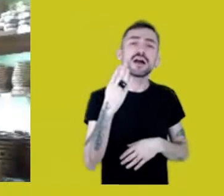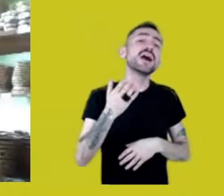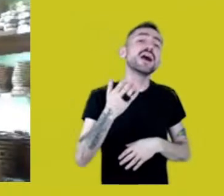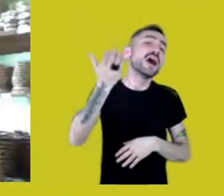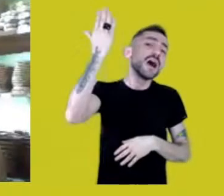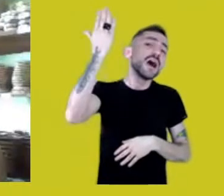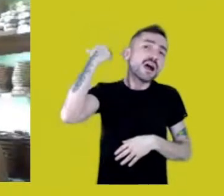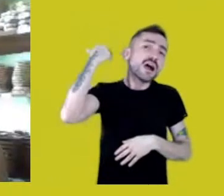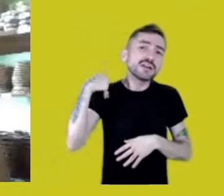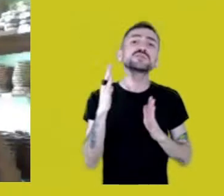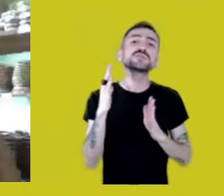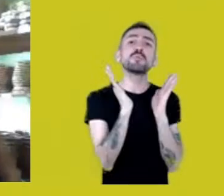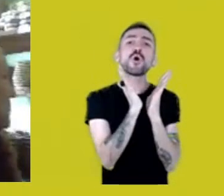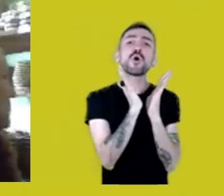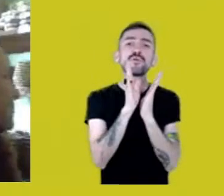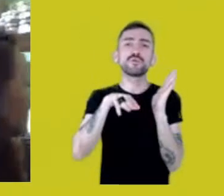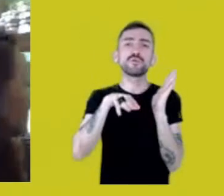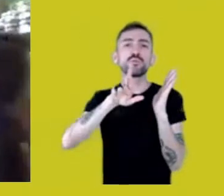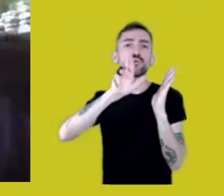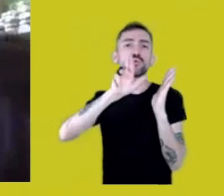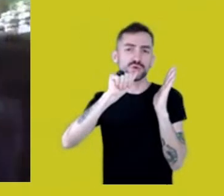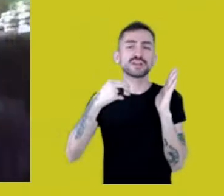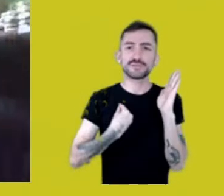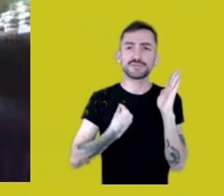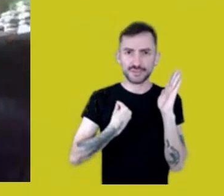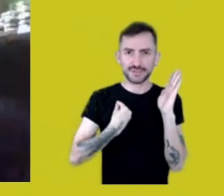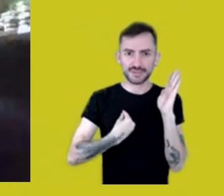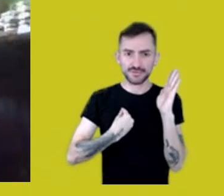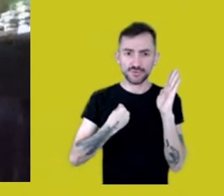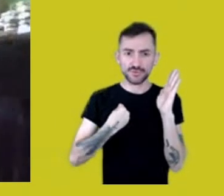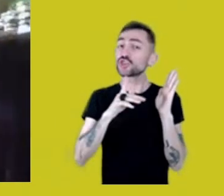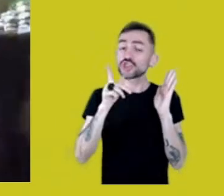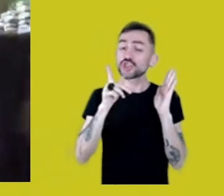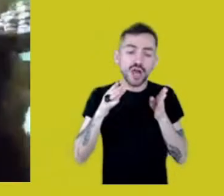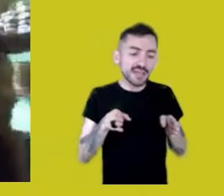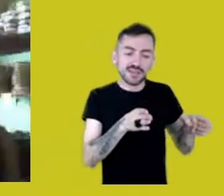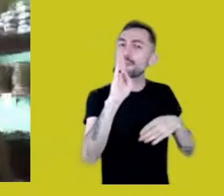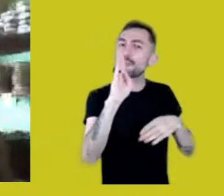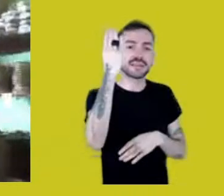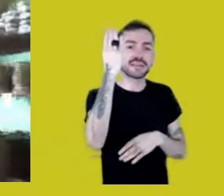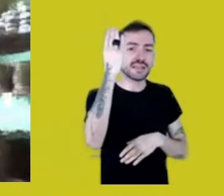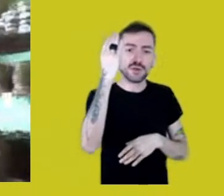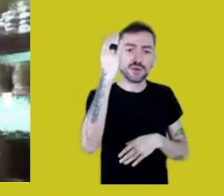Not only the Madeira, also other rivers, but I was born in the Madeira.